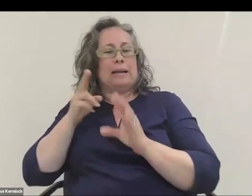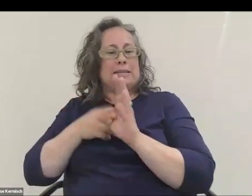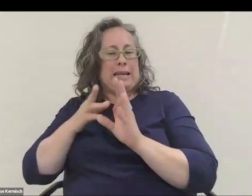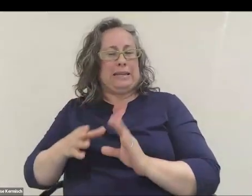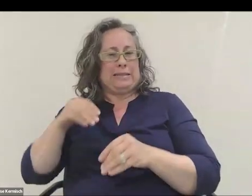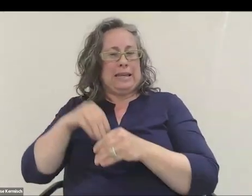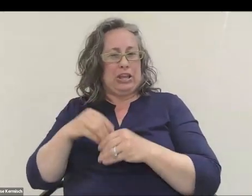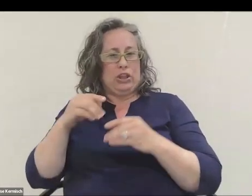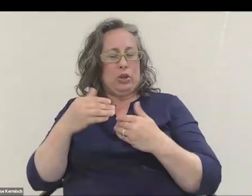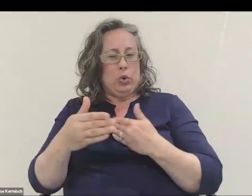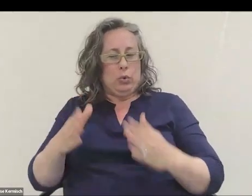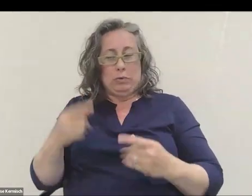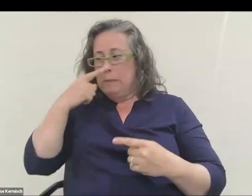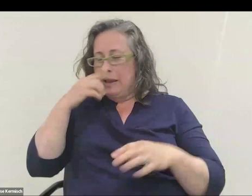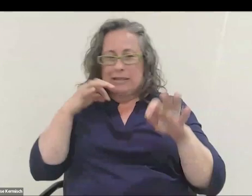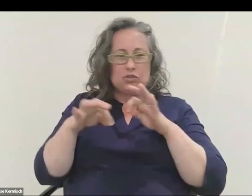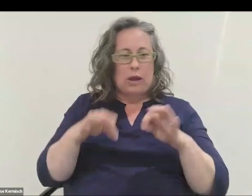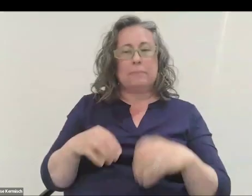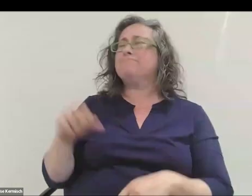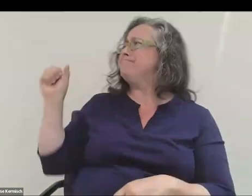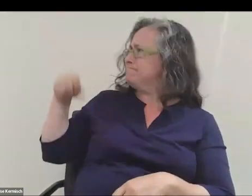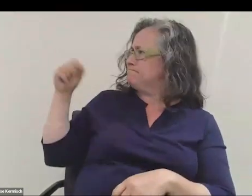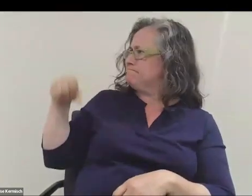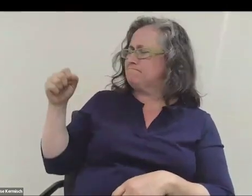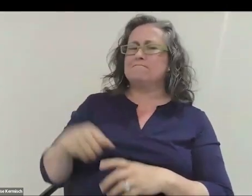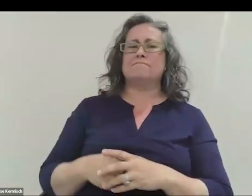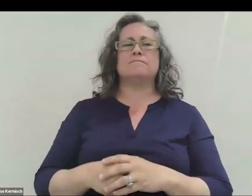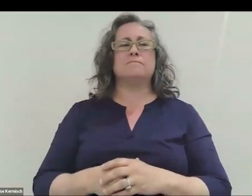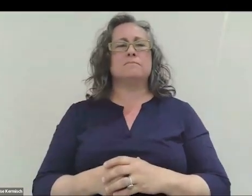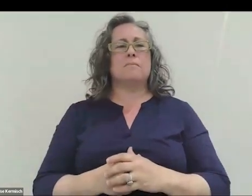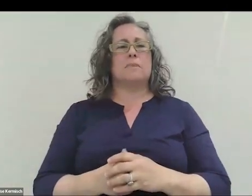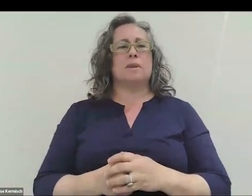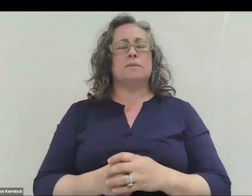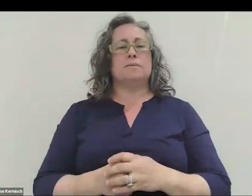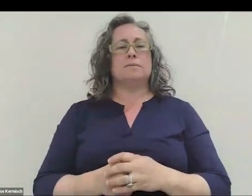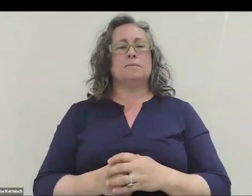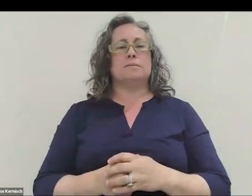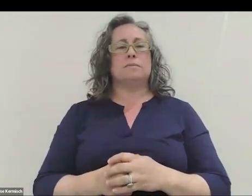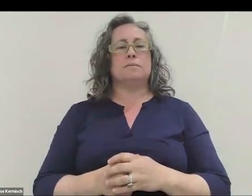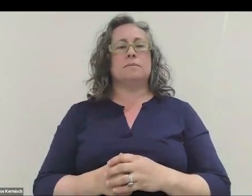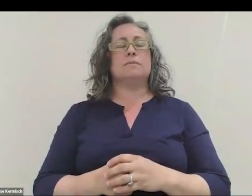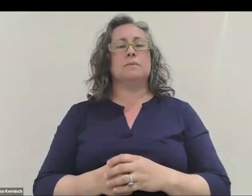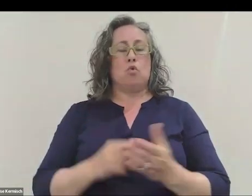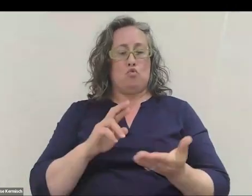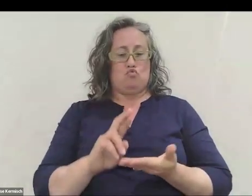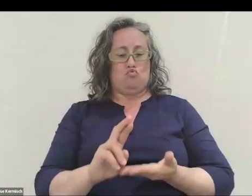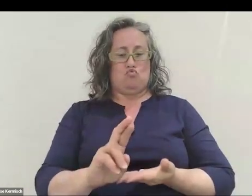on the screen right now? Absolutely. Arching. Arching. There was a rocket out in the desert,